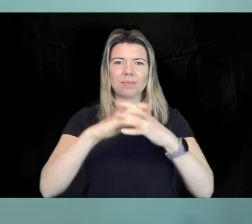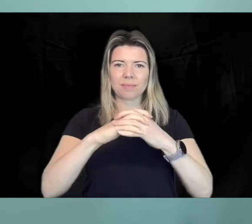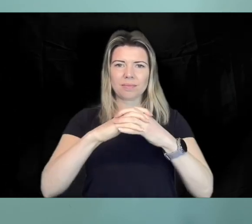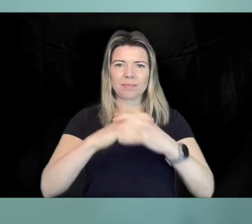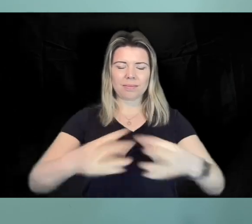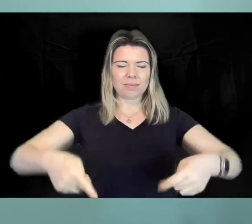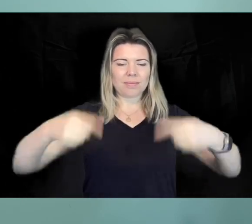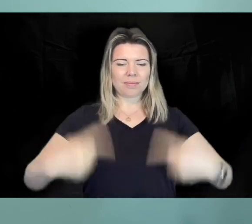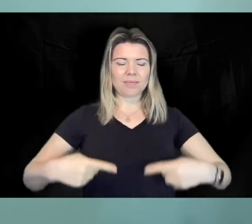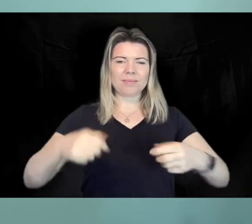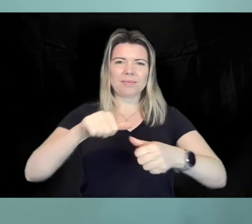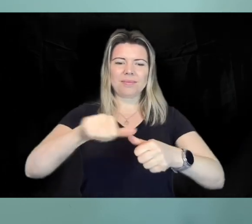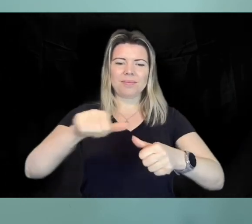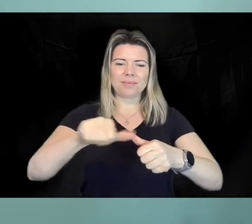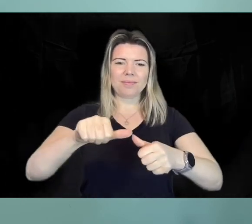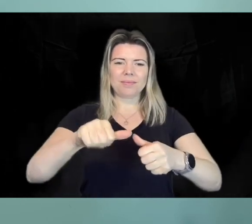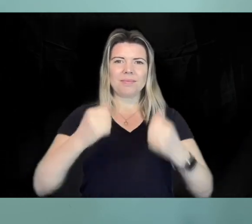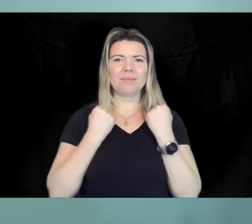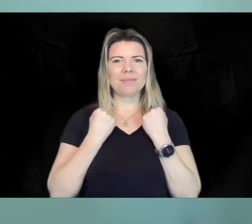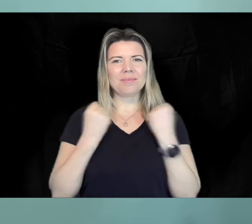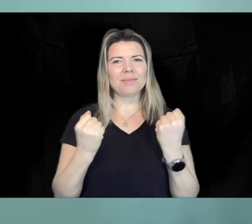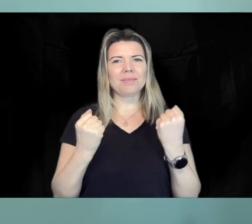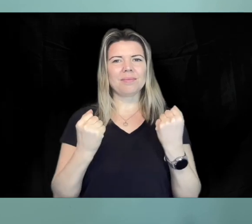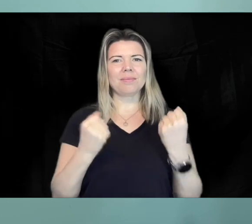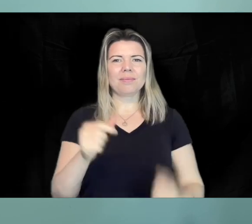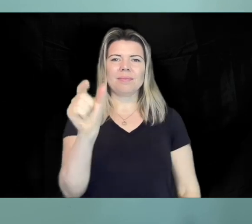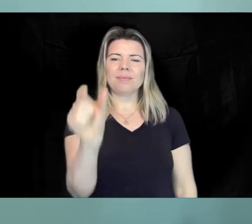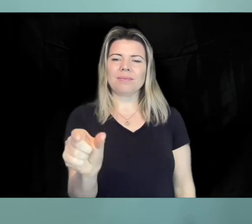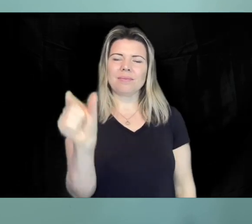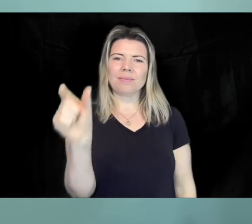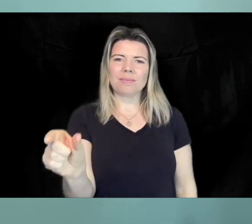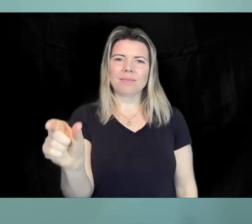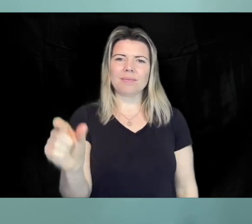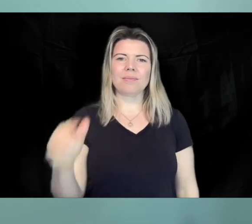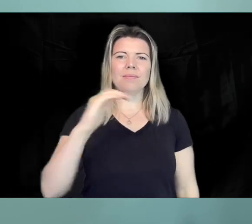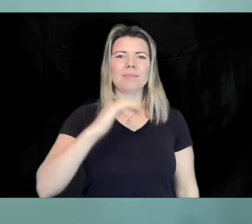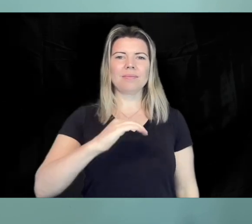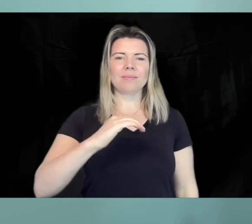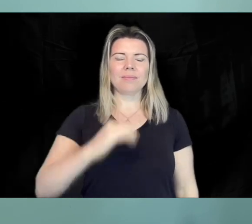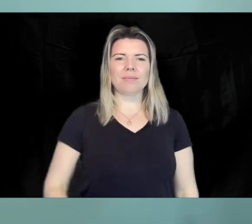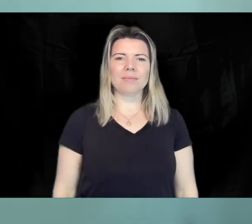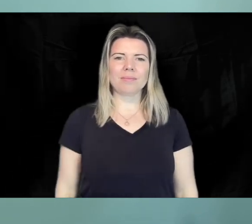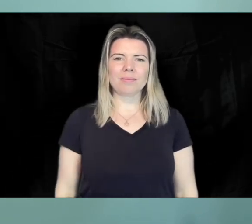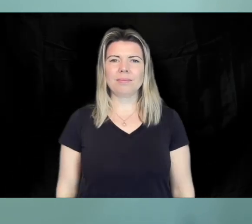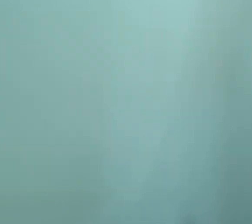hope will enable greater Independence for the people who will call the new facility home.